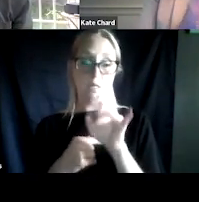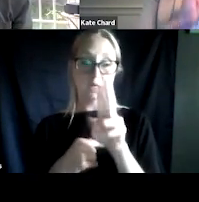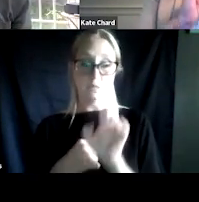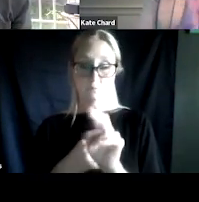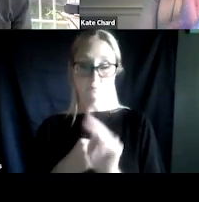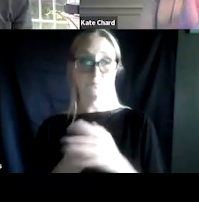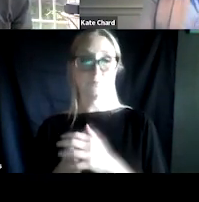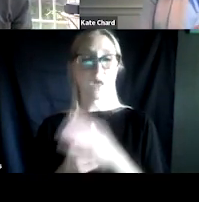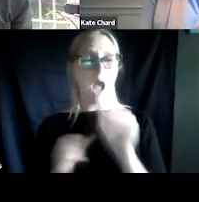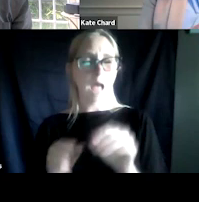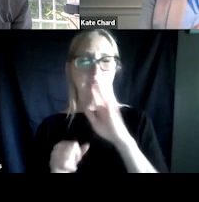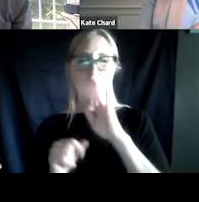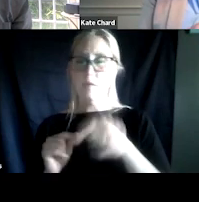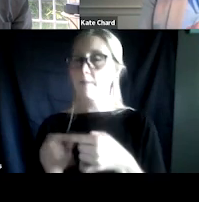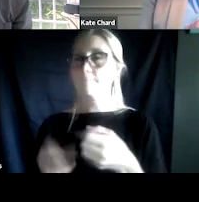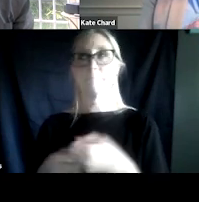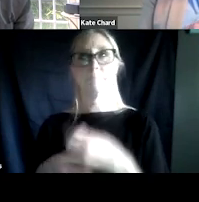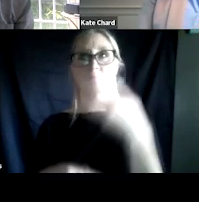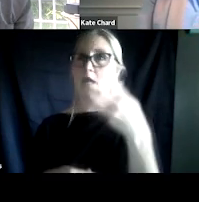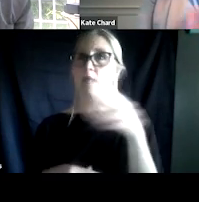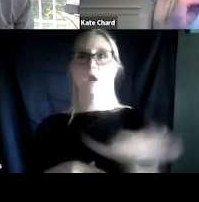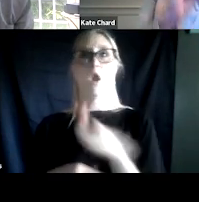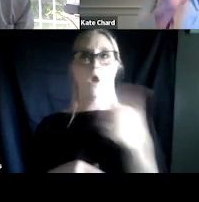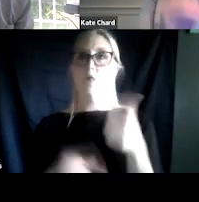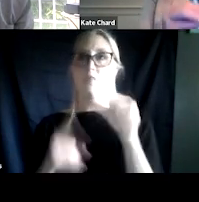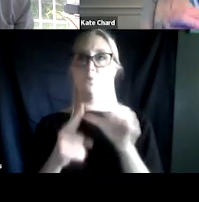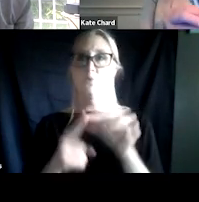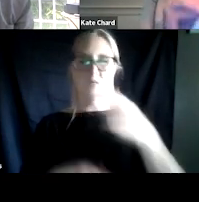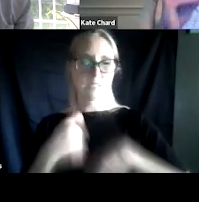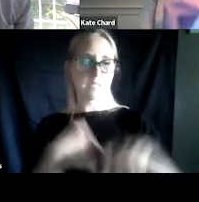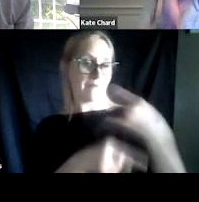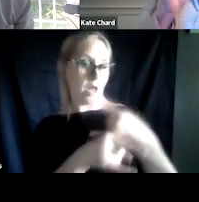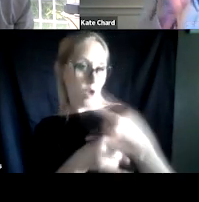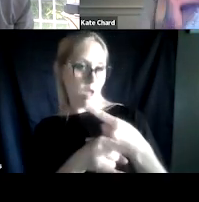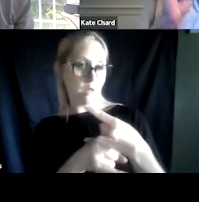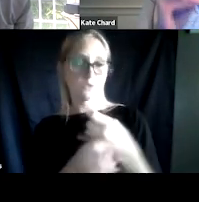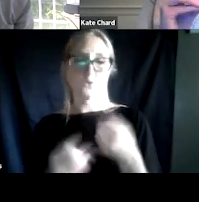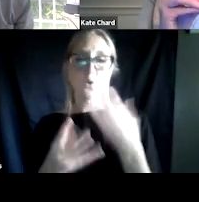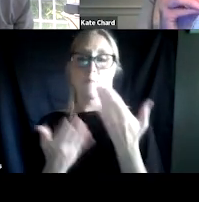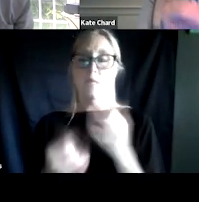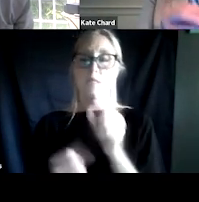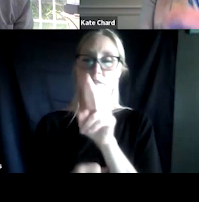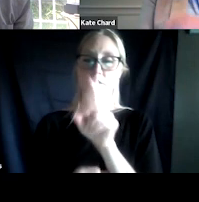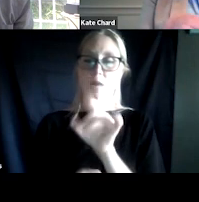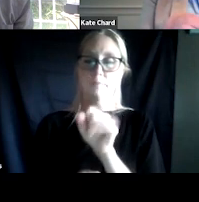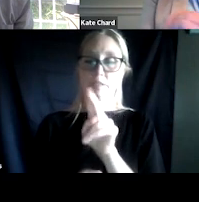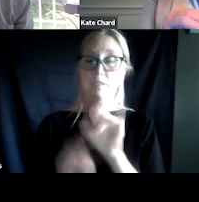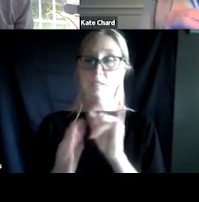in the same sentence, can't I, right? There's so many substances that our clients and veterans tend to use